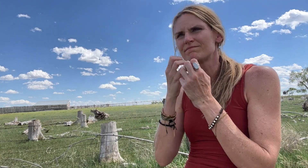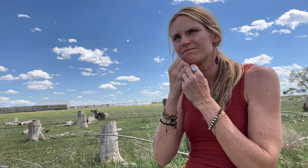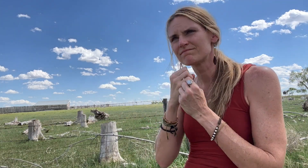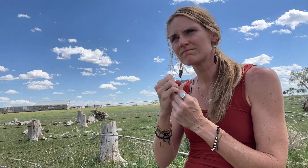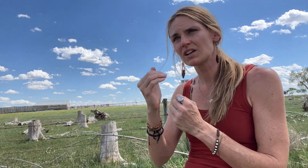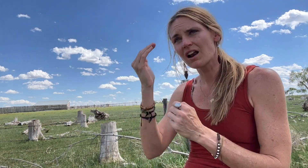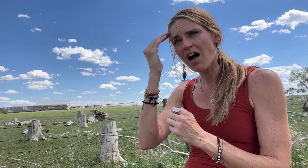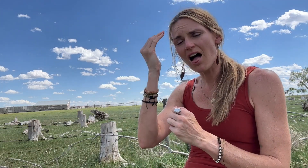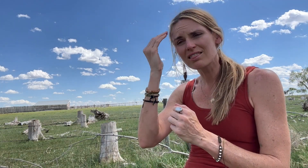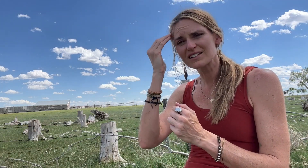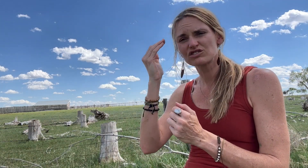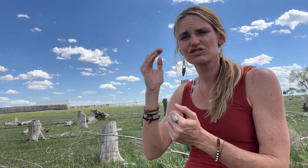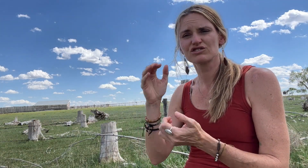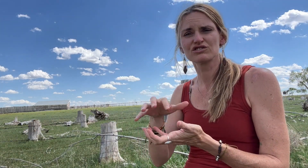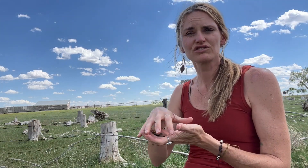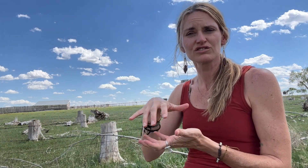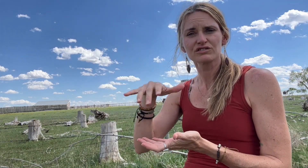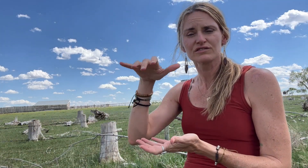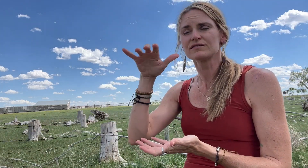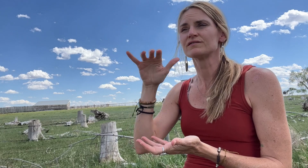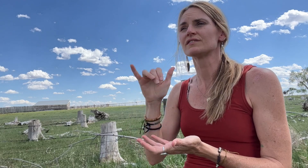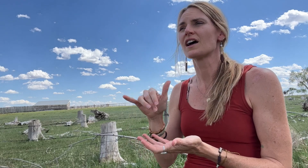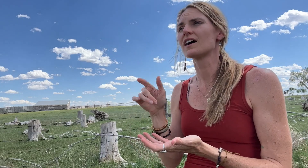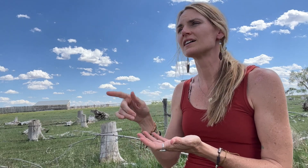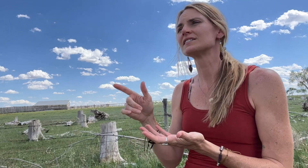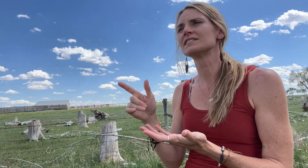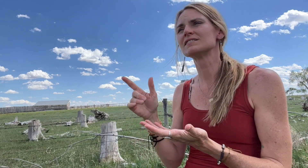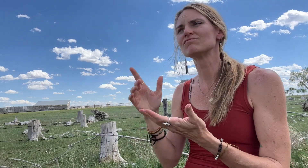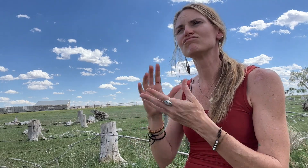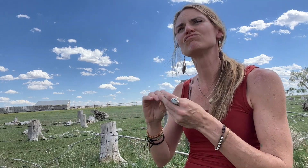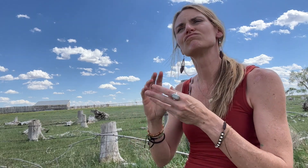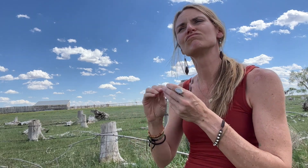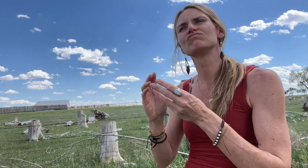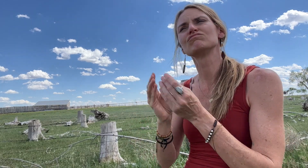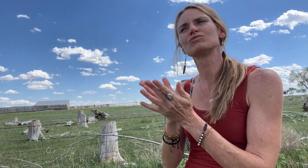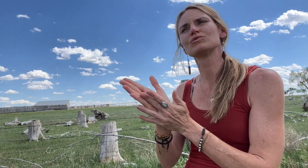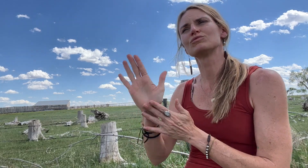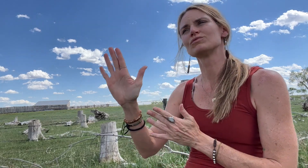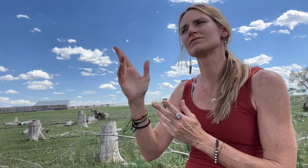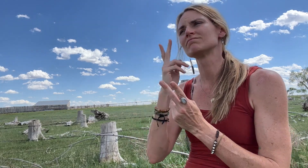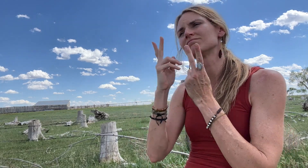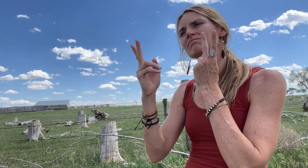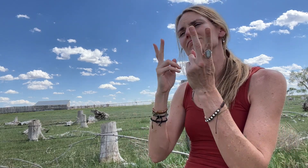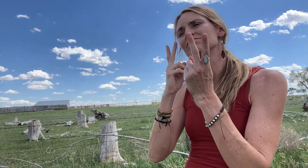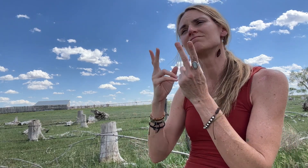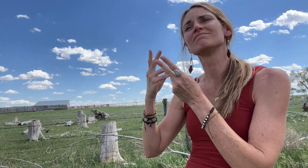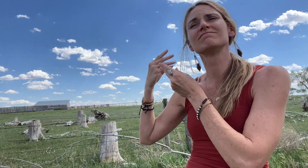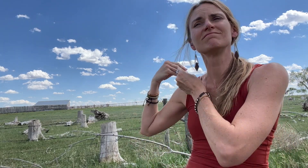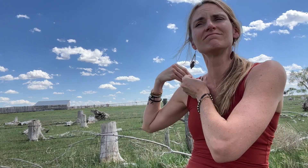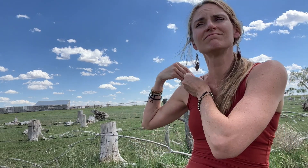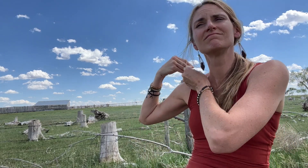to such sacred knowledge.